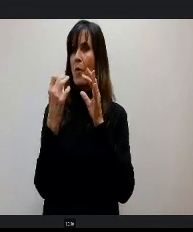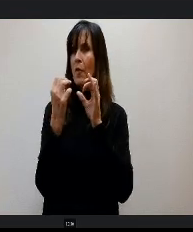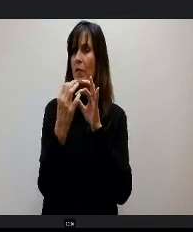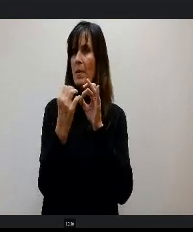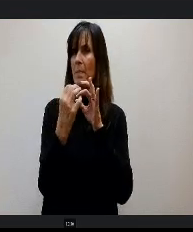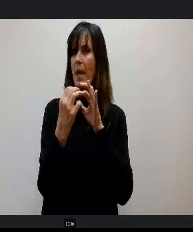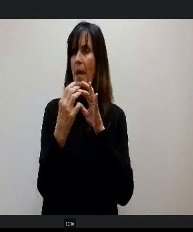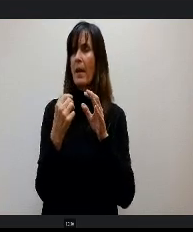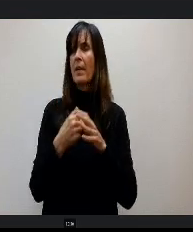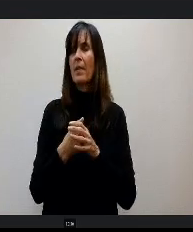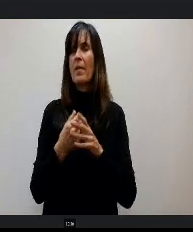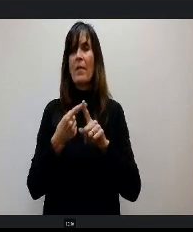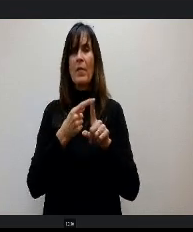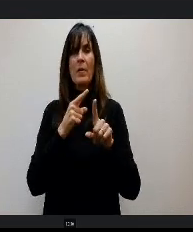And here's what you know, we took action on.